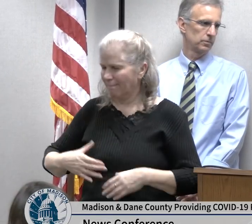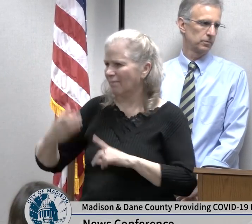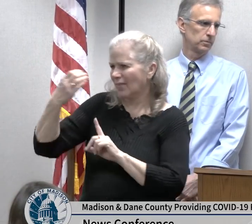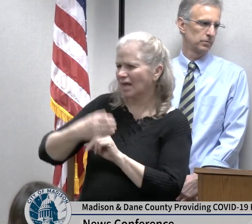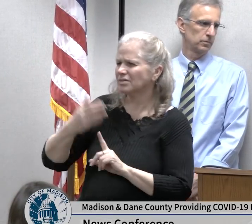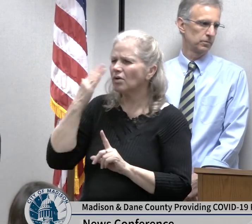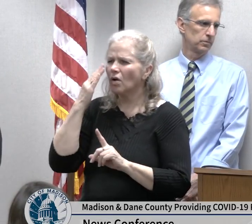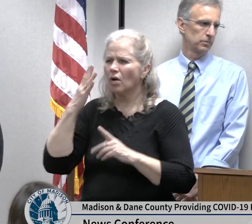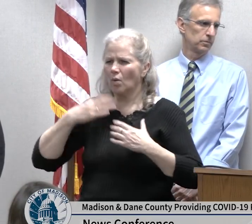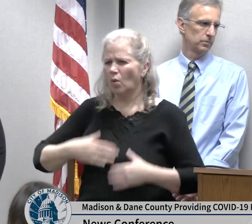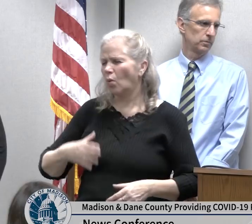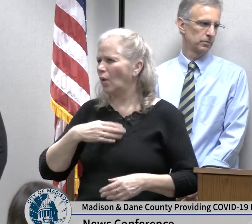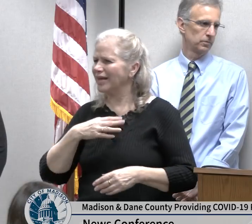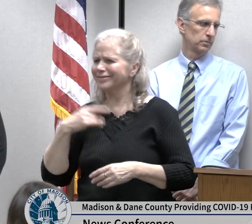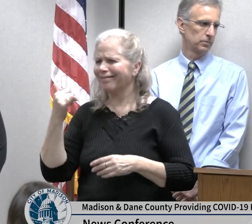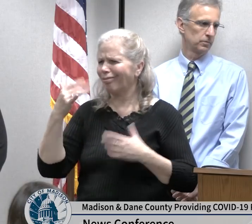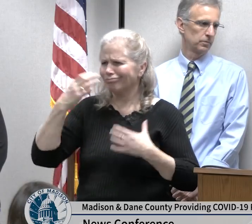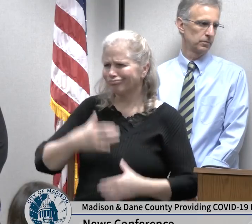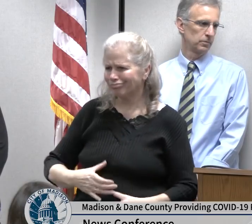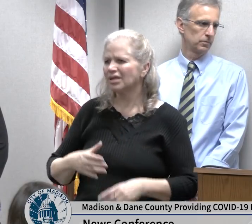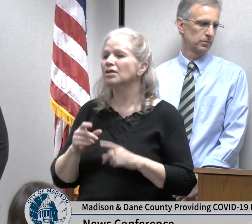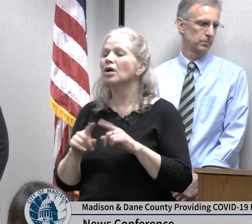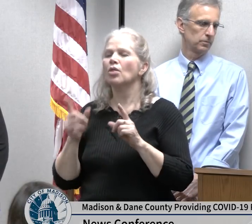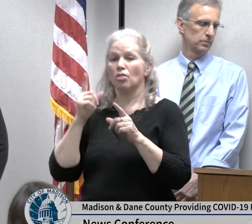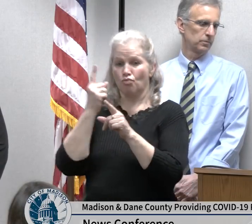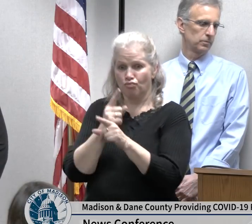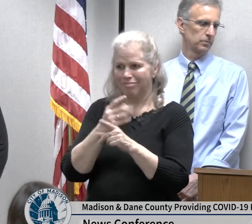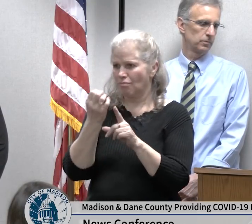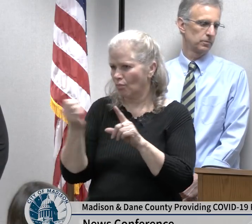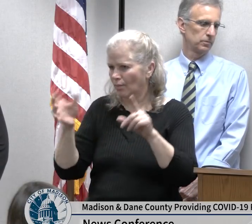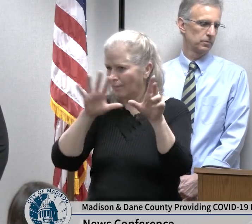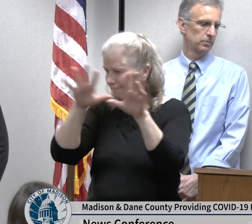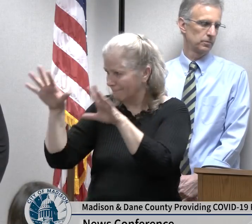the right PPE for the right situation so for example even though our current